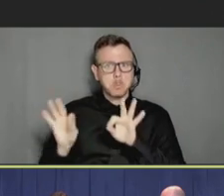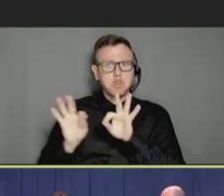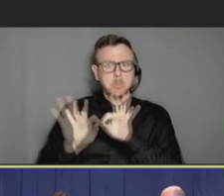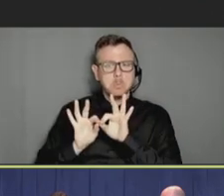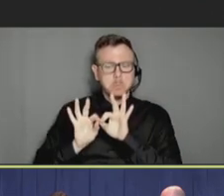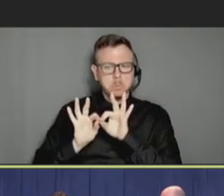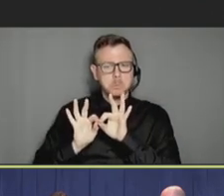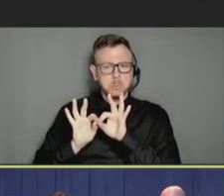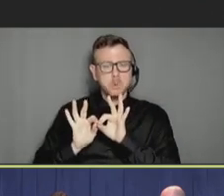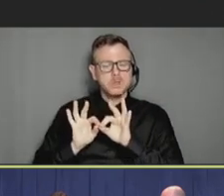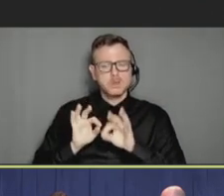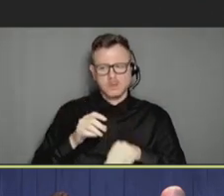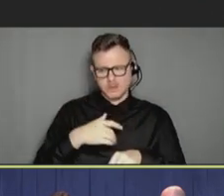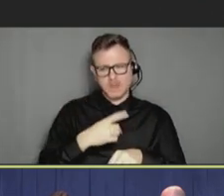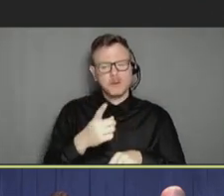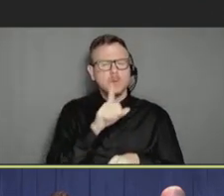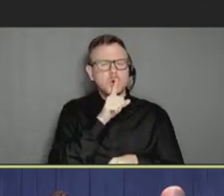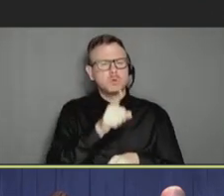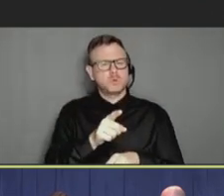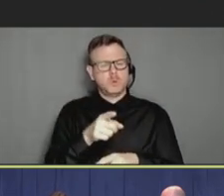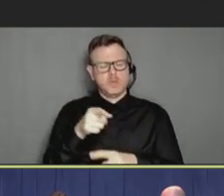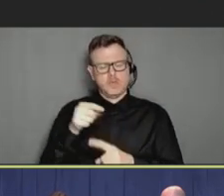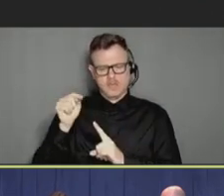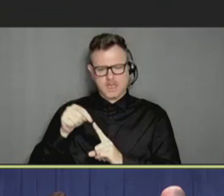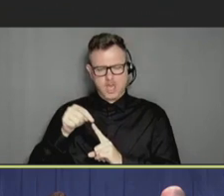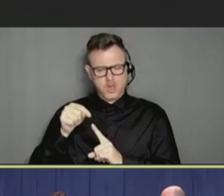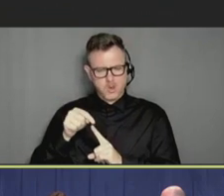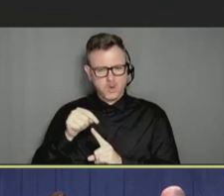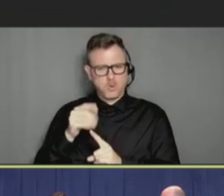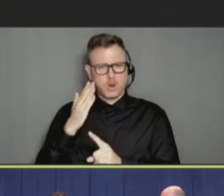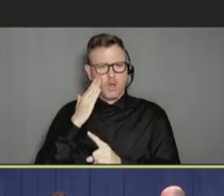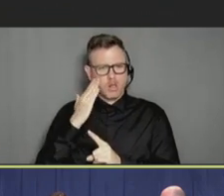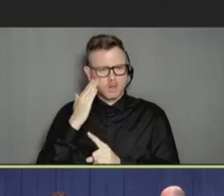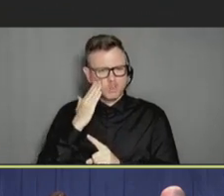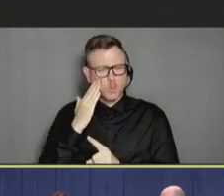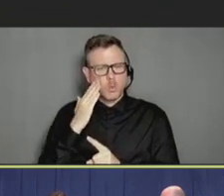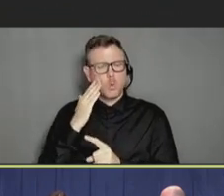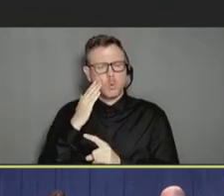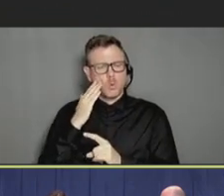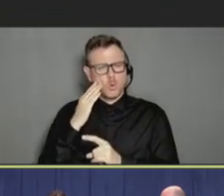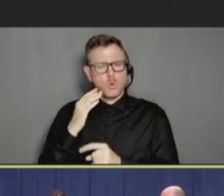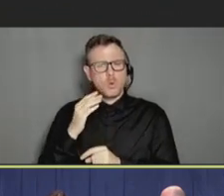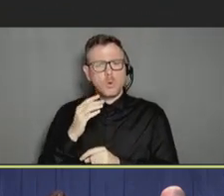making sure that they're really knowledgeable. And if they don't have the answer, just say,